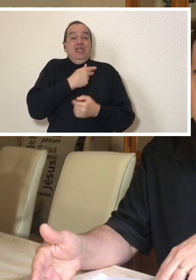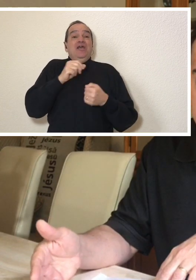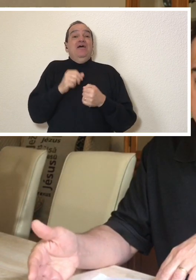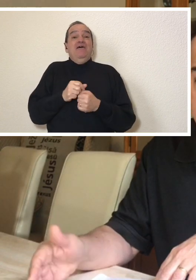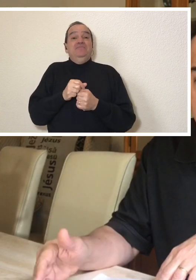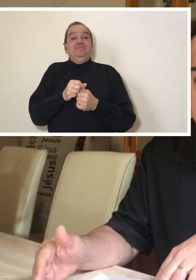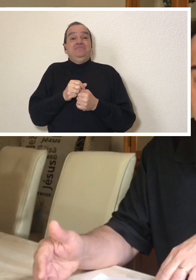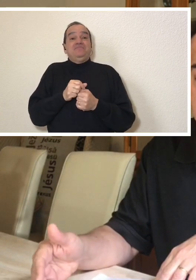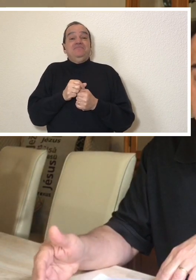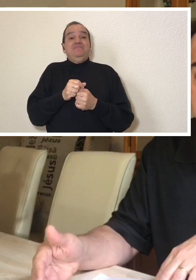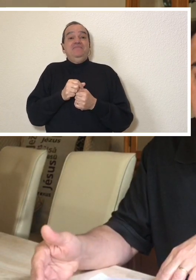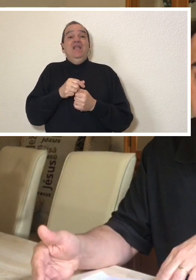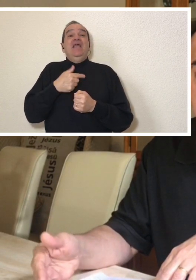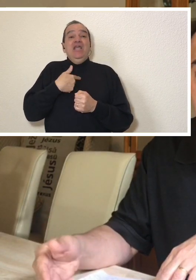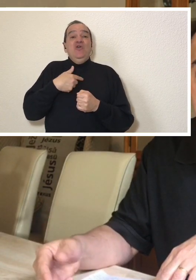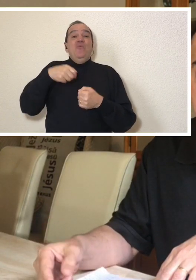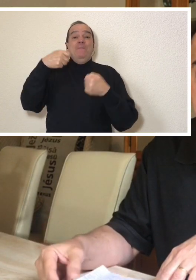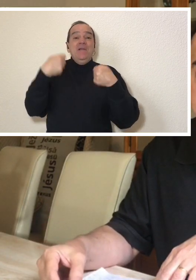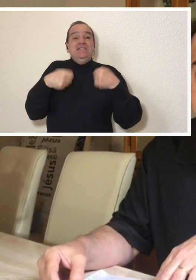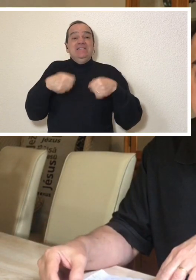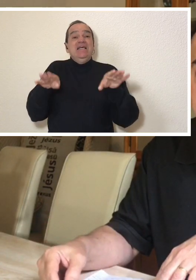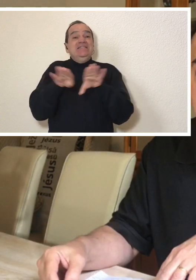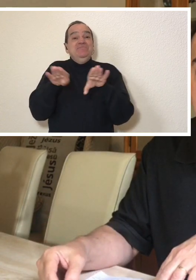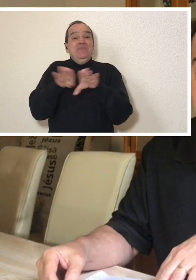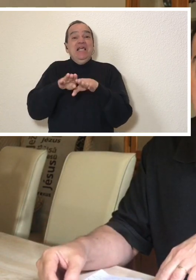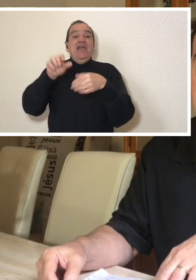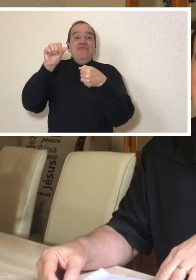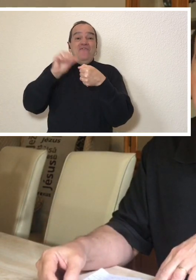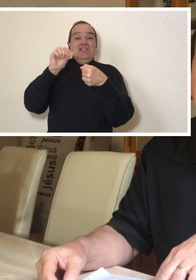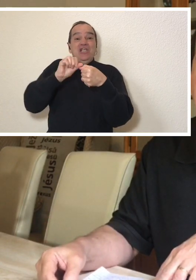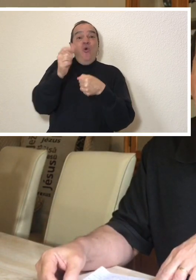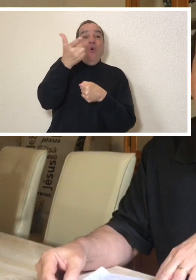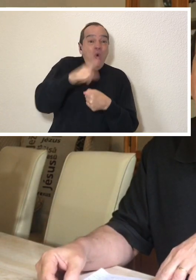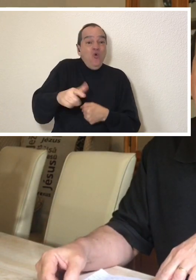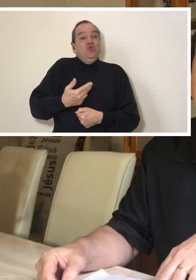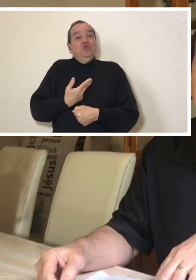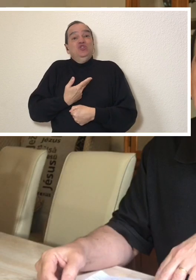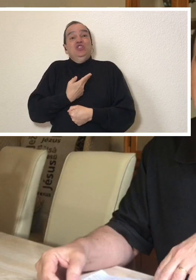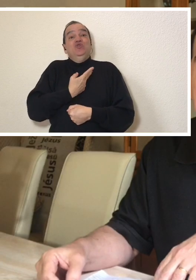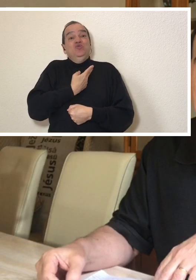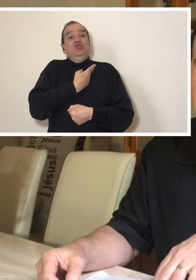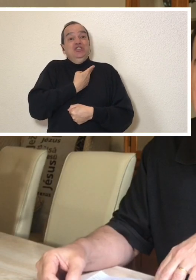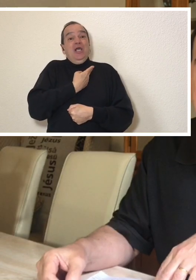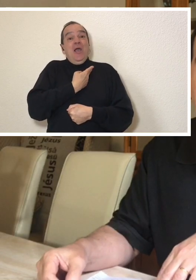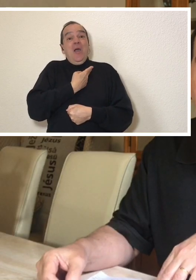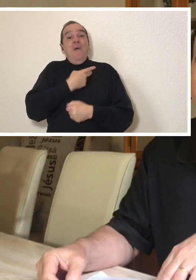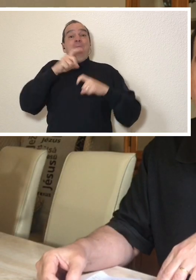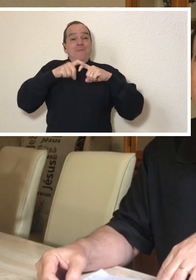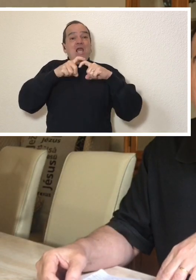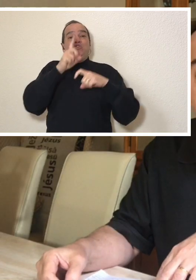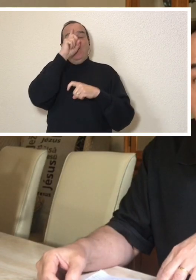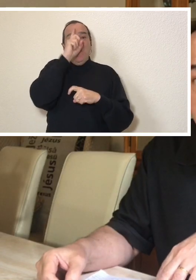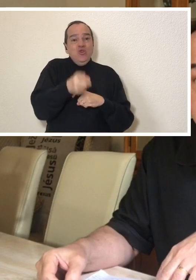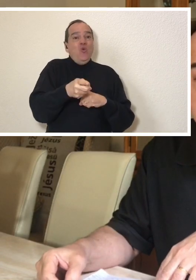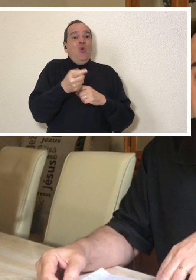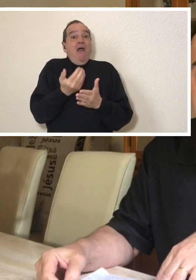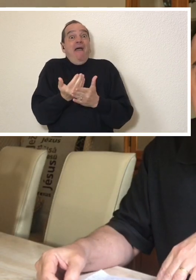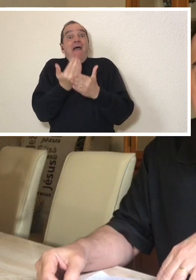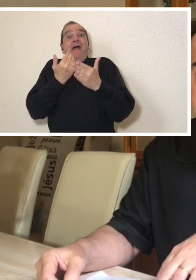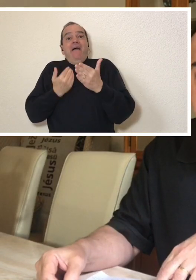the biopsy surgery, needed to schedule another surgery